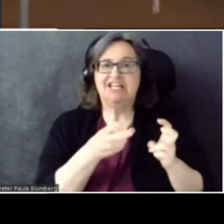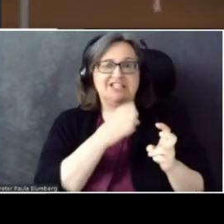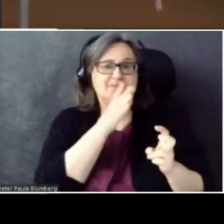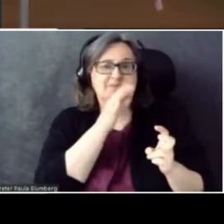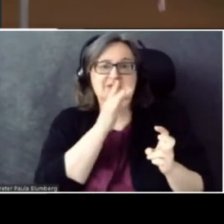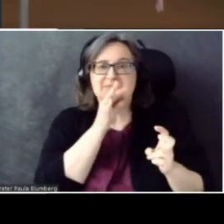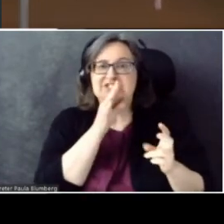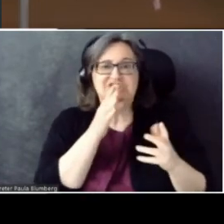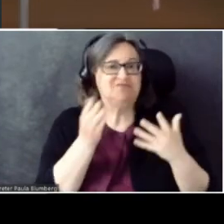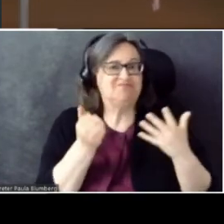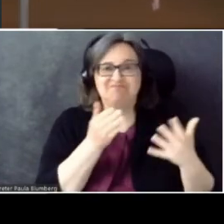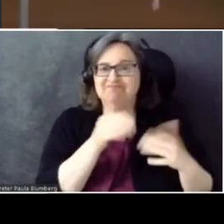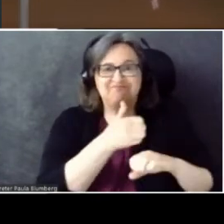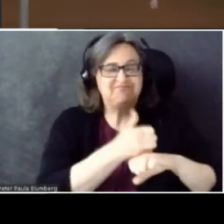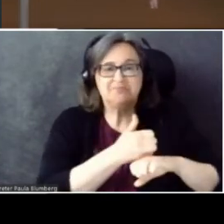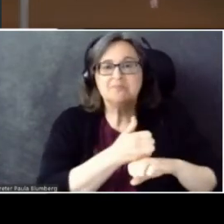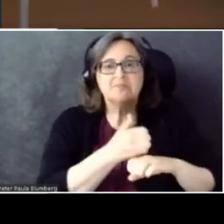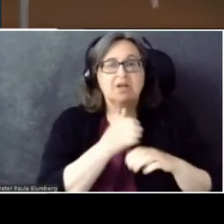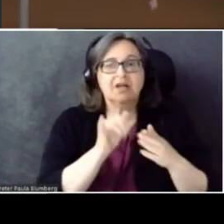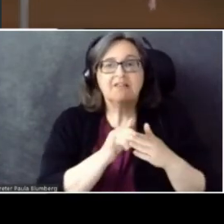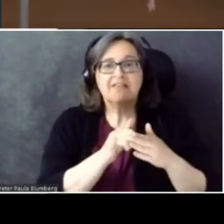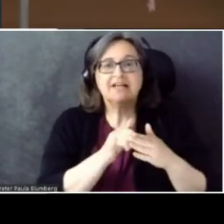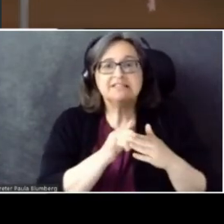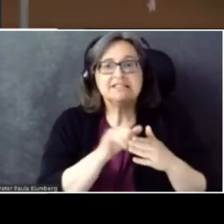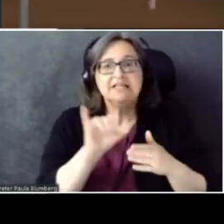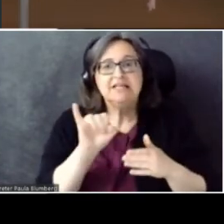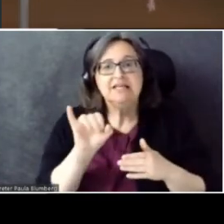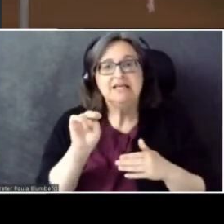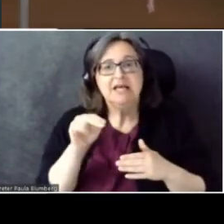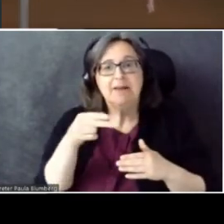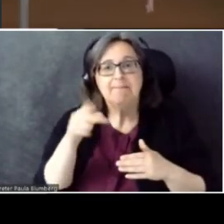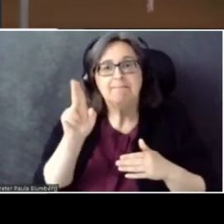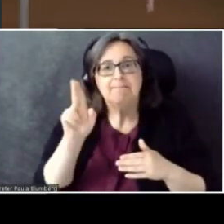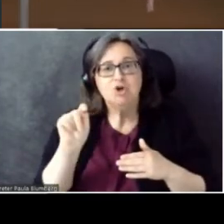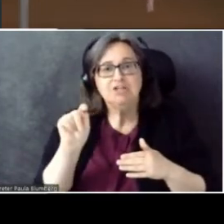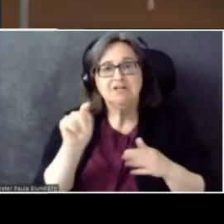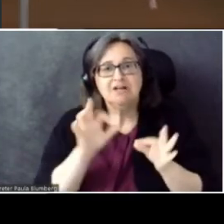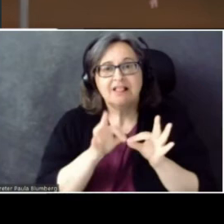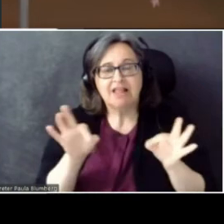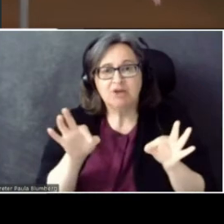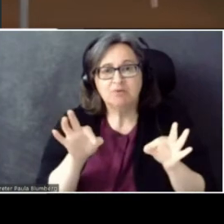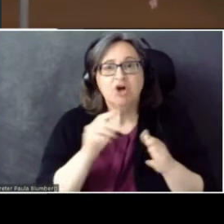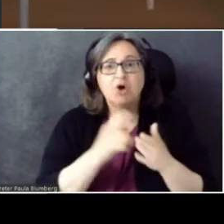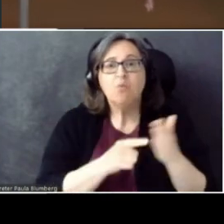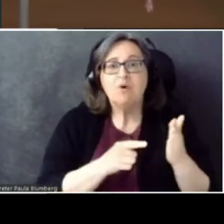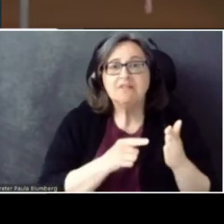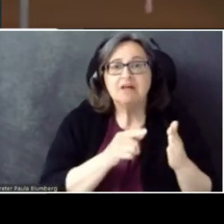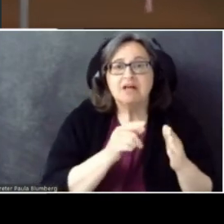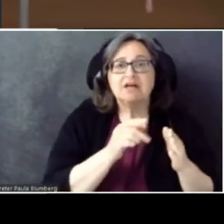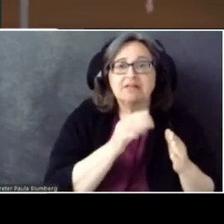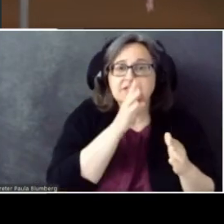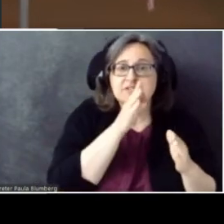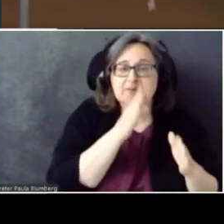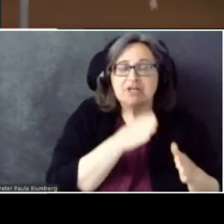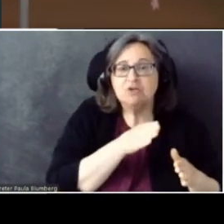This includes the input language setting. The language that the speaker is speaking. In my case, United States English.